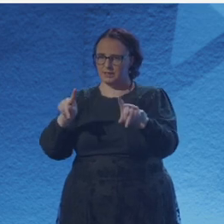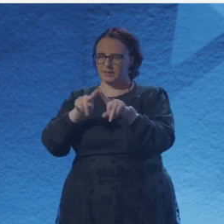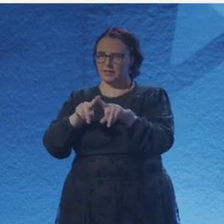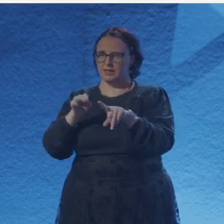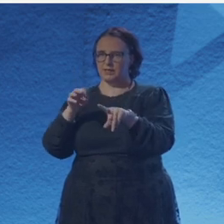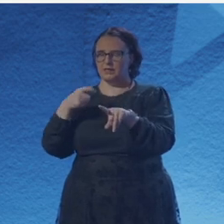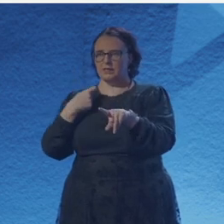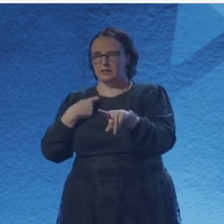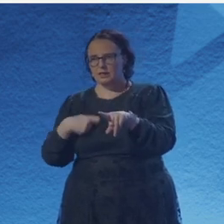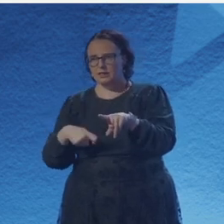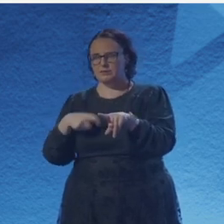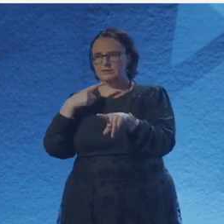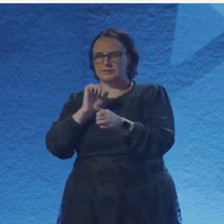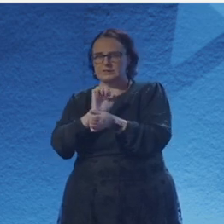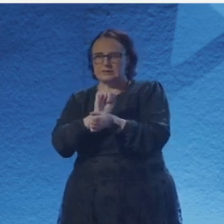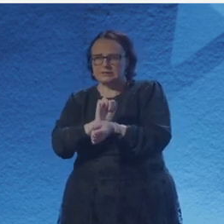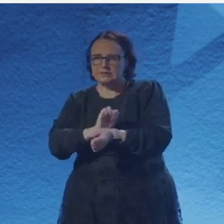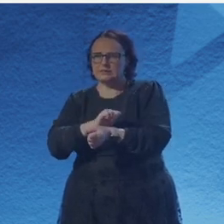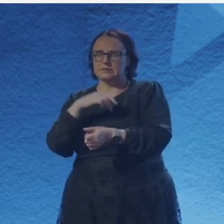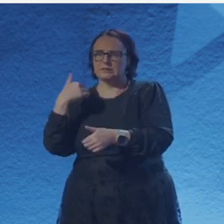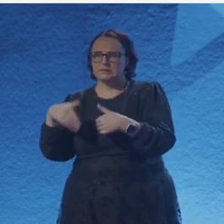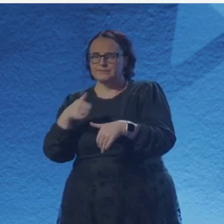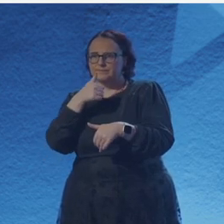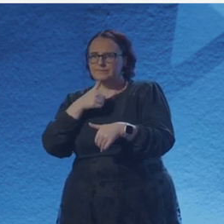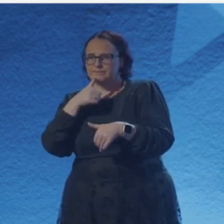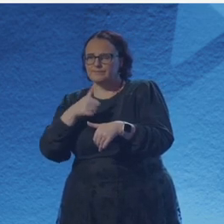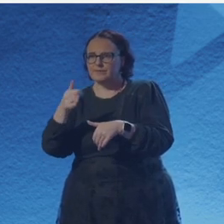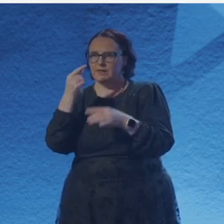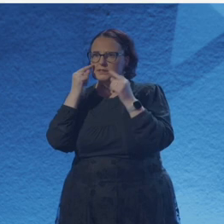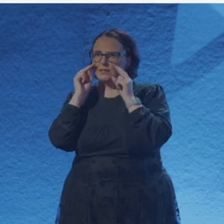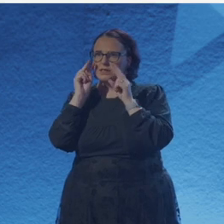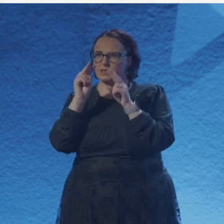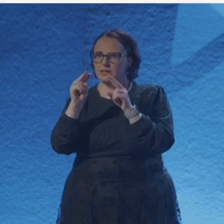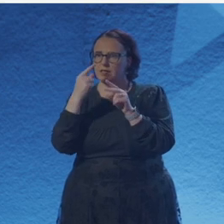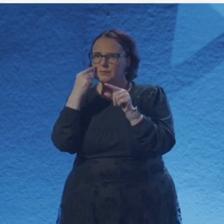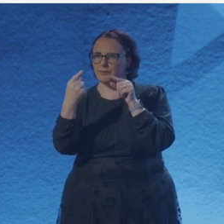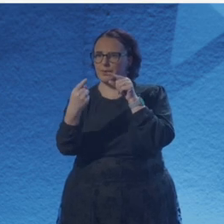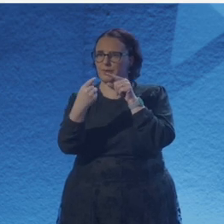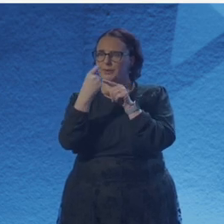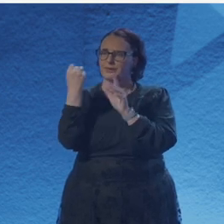So this is called The Girl is the Tower. The girl is the Tower is